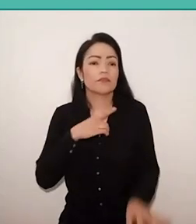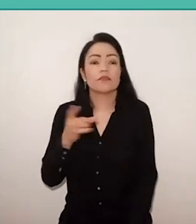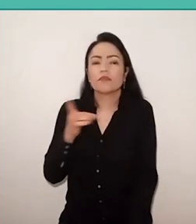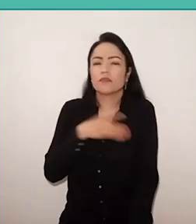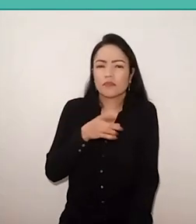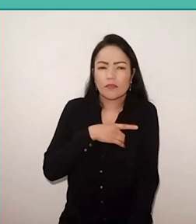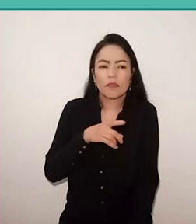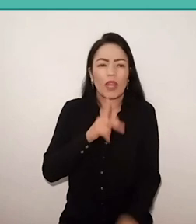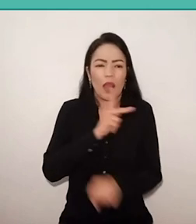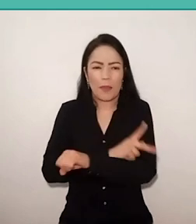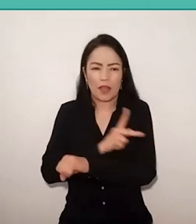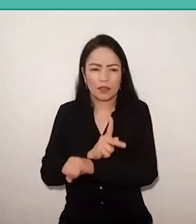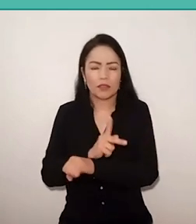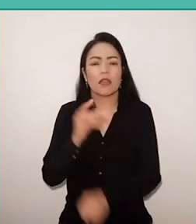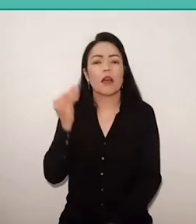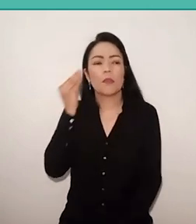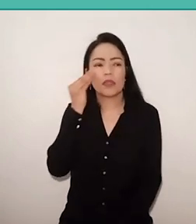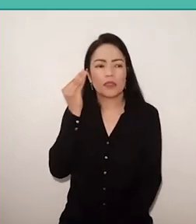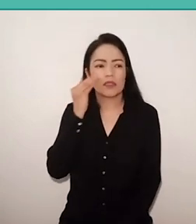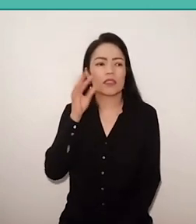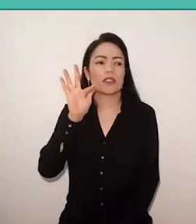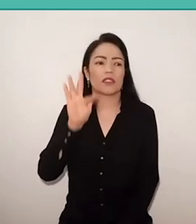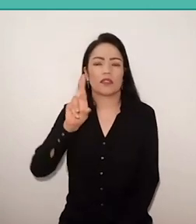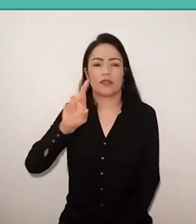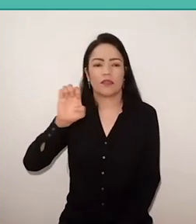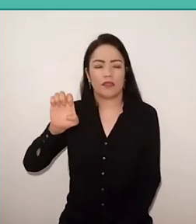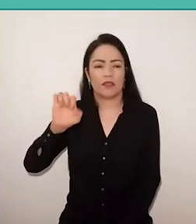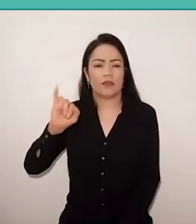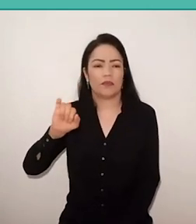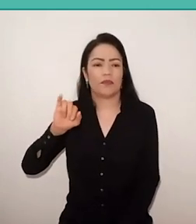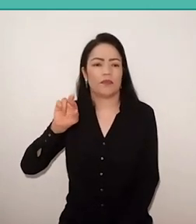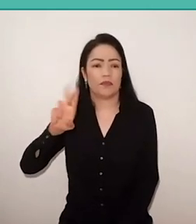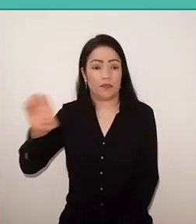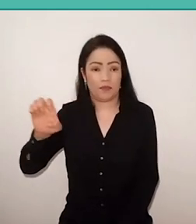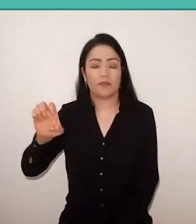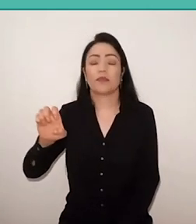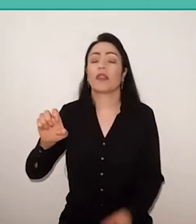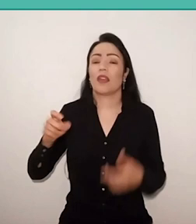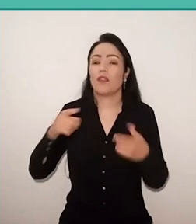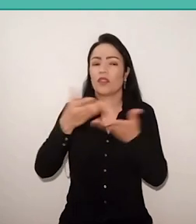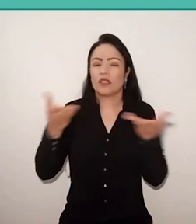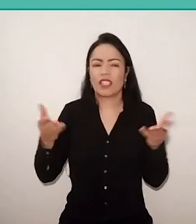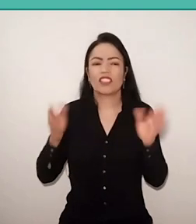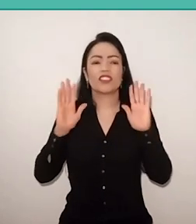When experiencing Freire with refugee, you are manipulating a bomb,